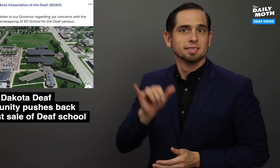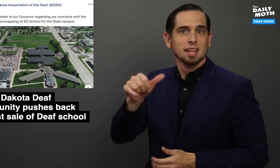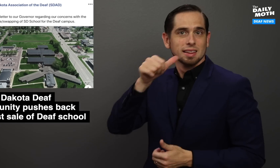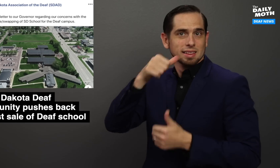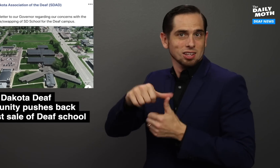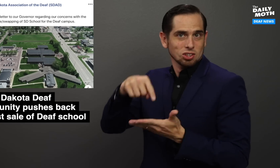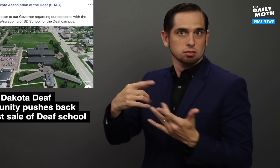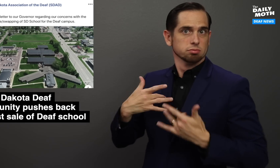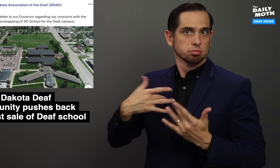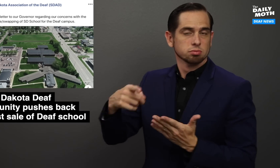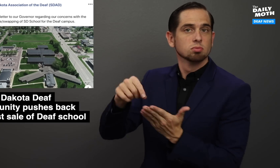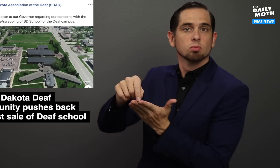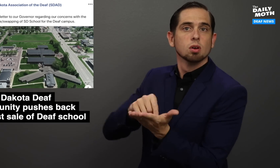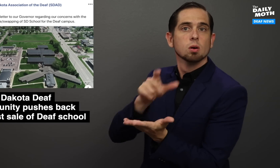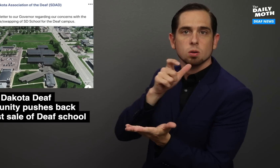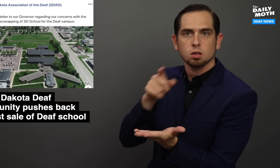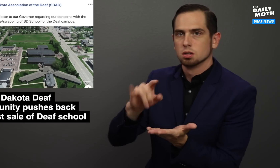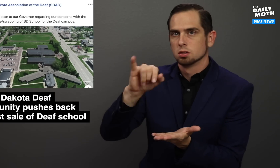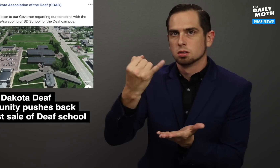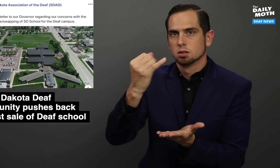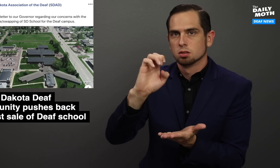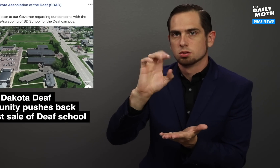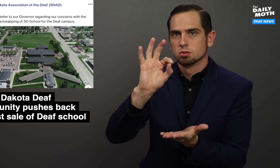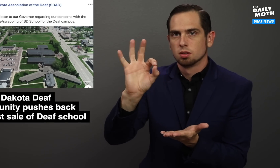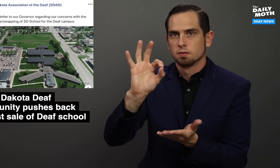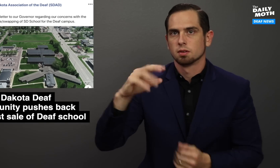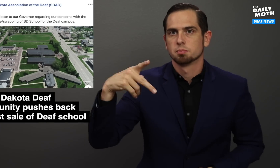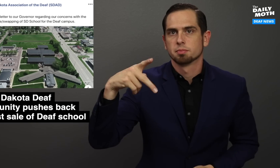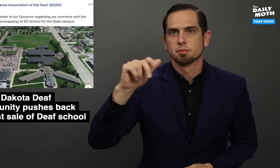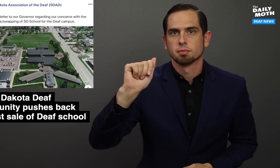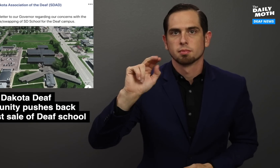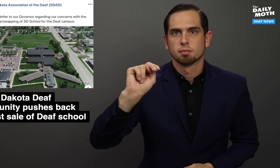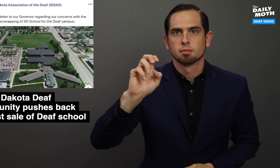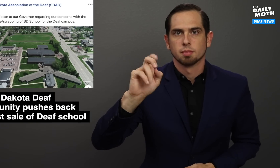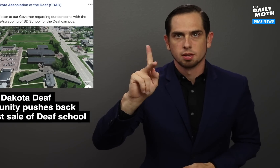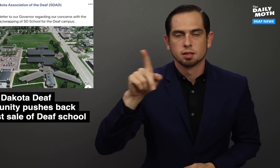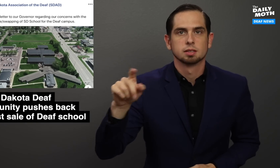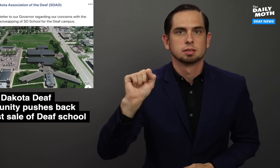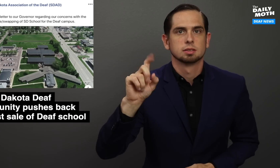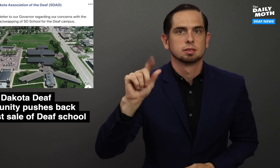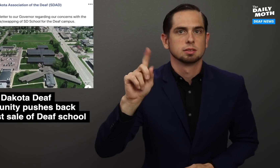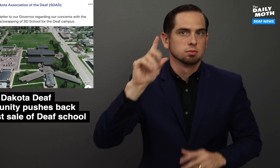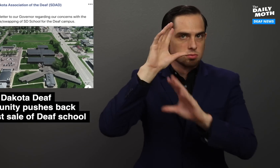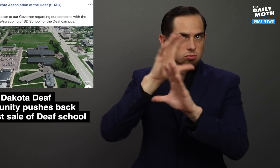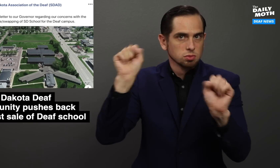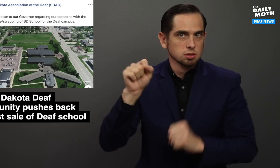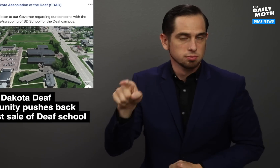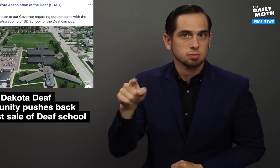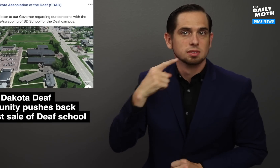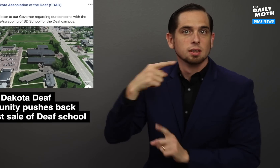The letter, written by Jeff Panek, the SDAD President,